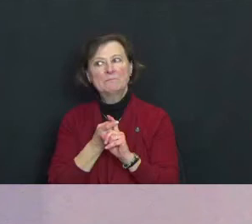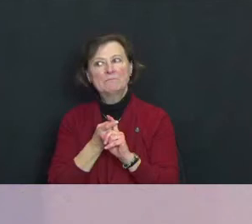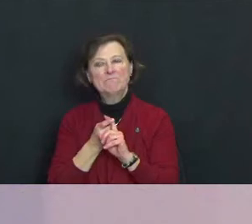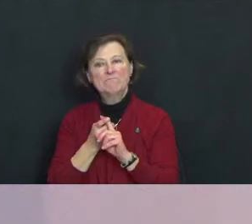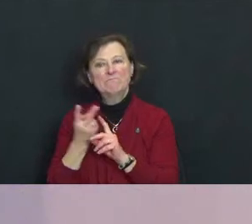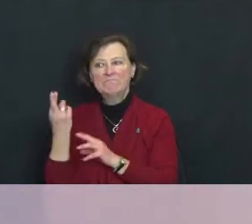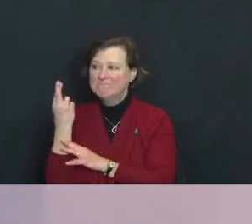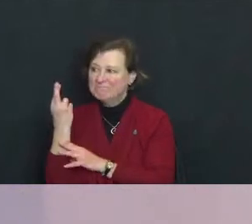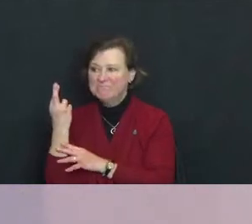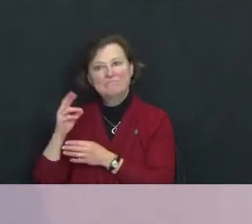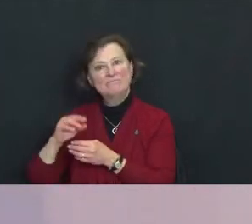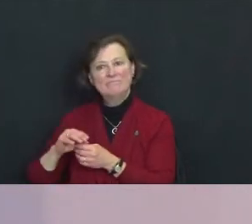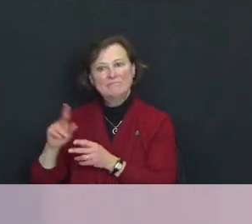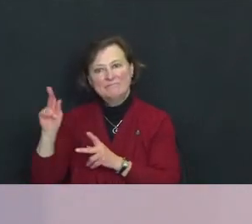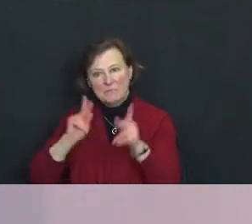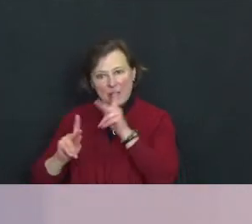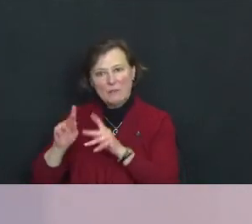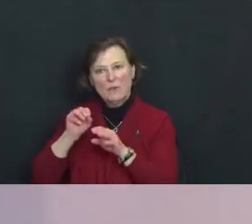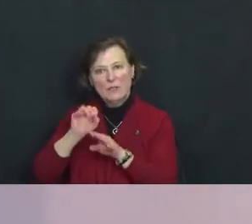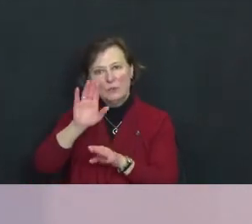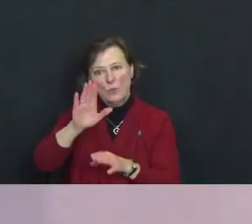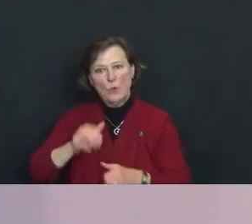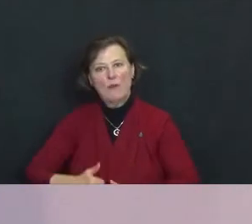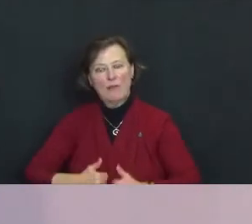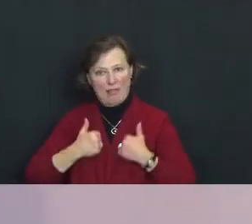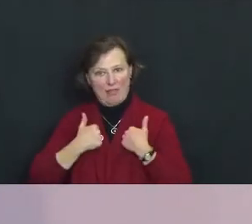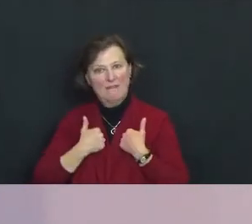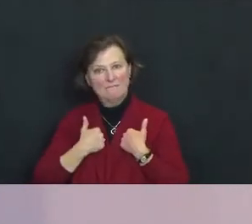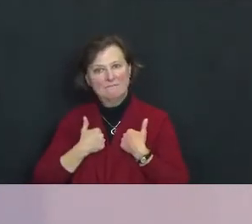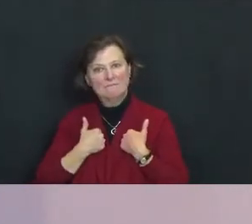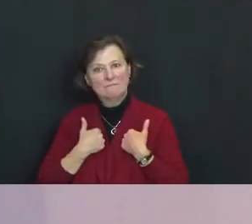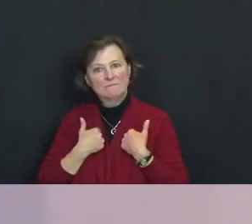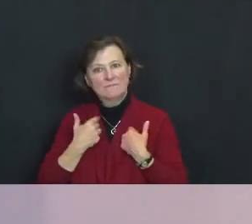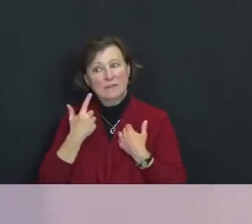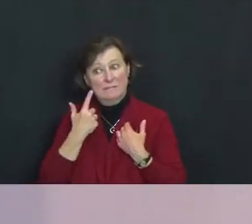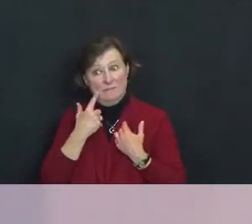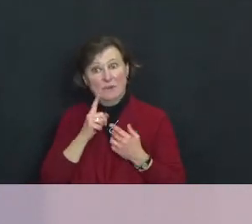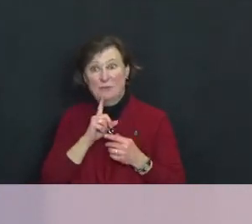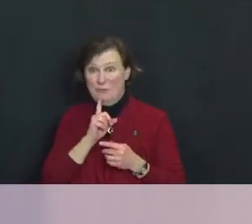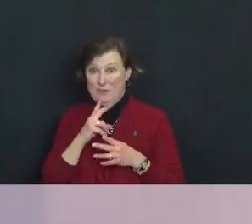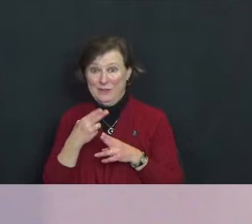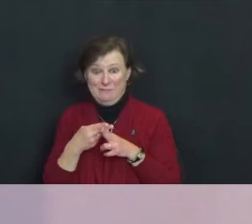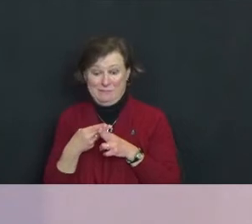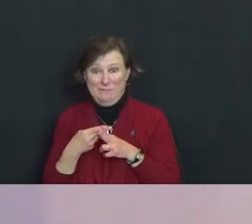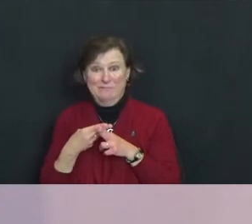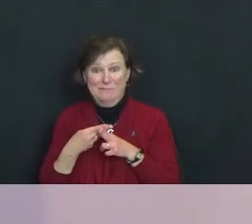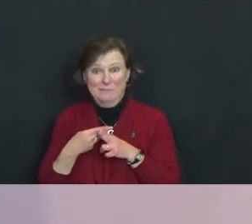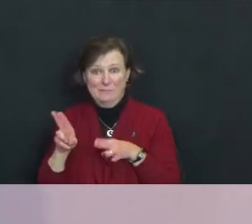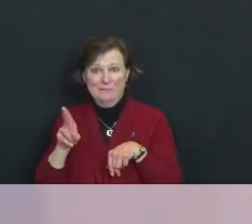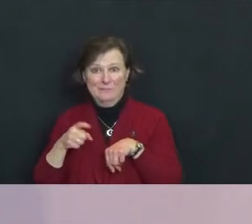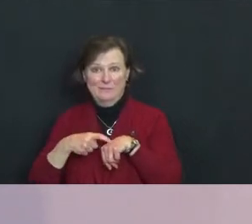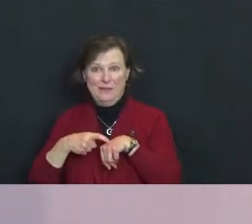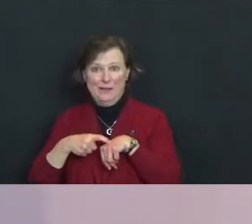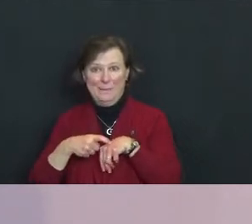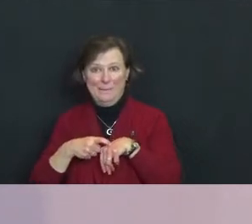in your life for an altogether too brief spell of time.